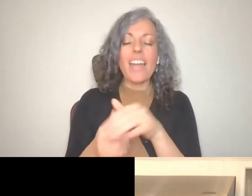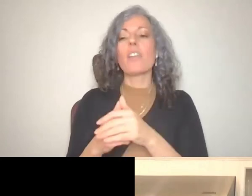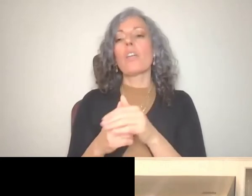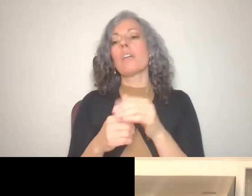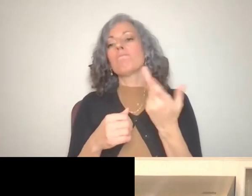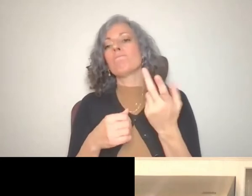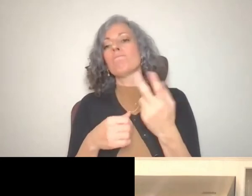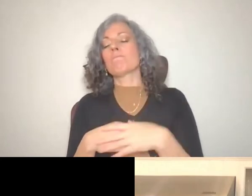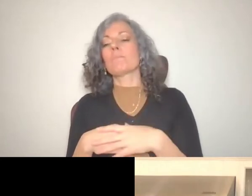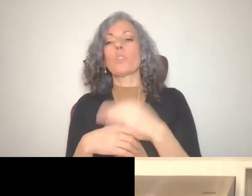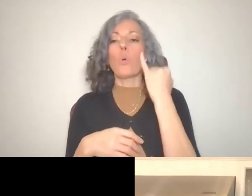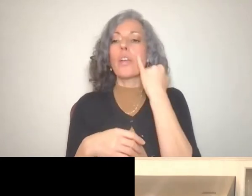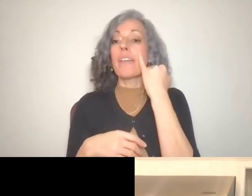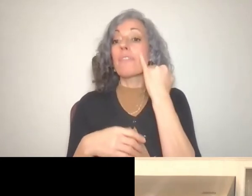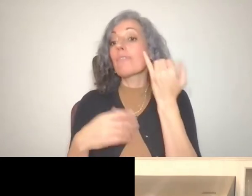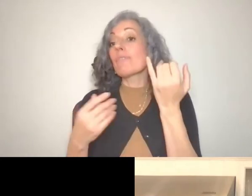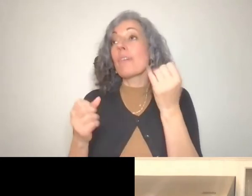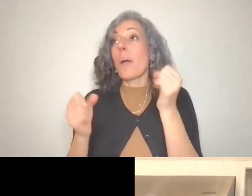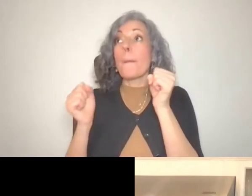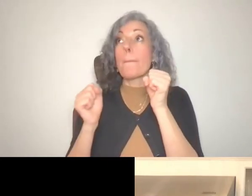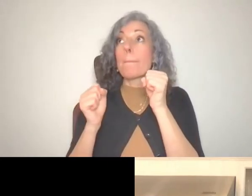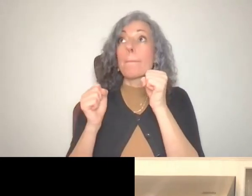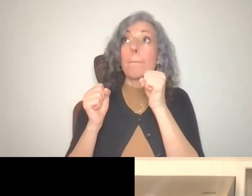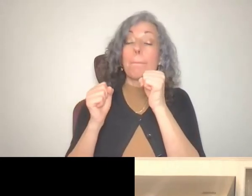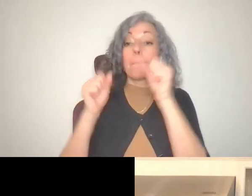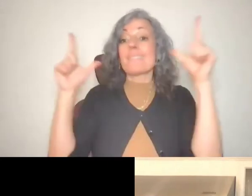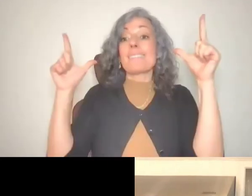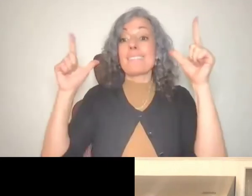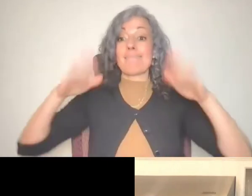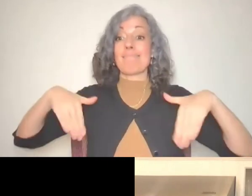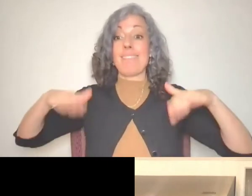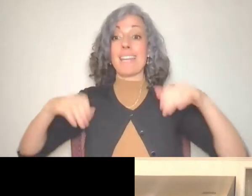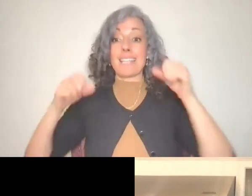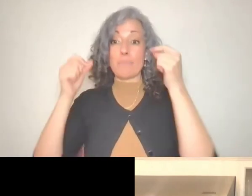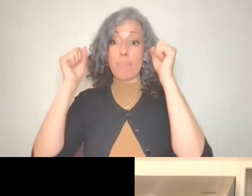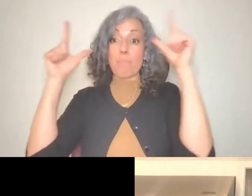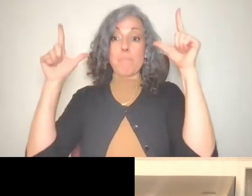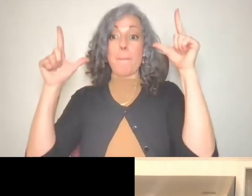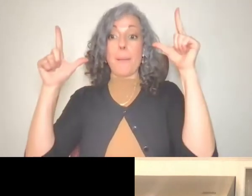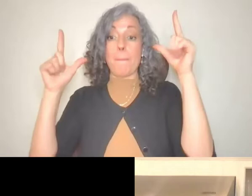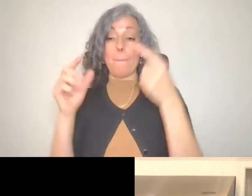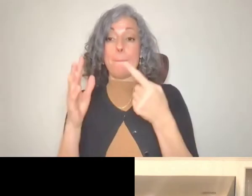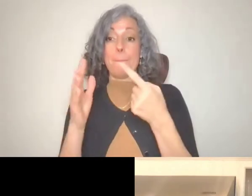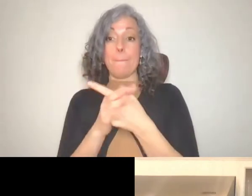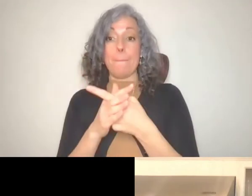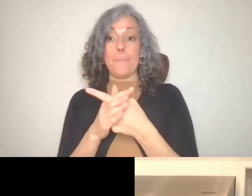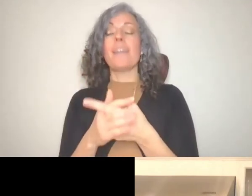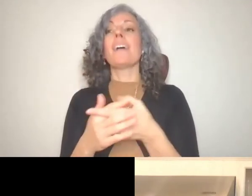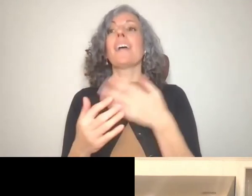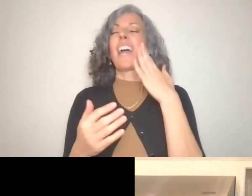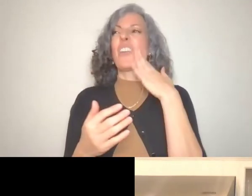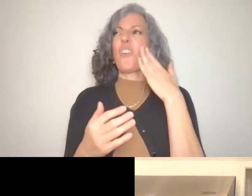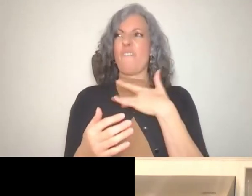unexpected plans to come up like again, it's like a real Comfort to me, knowing I just have that available.